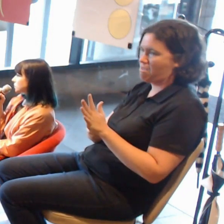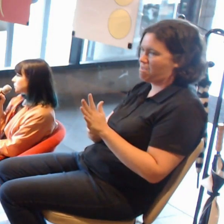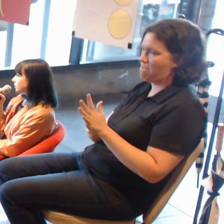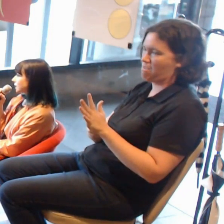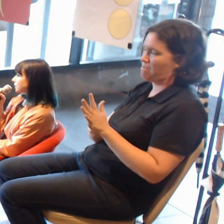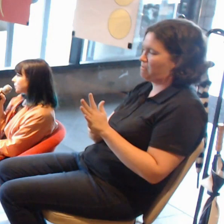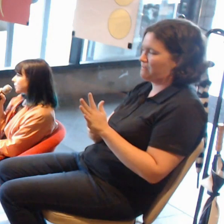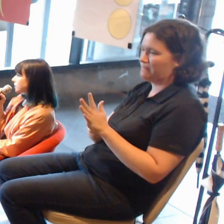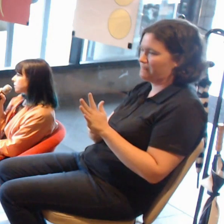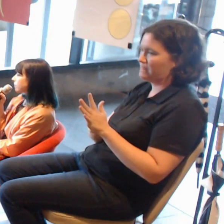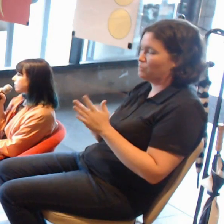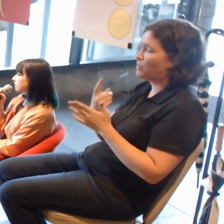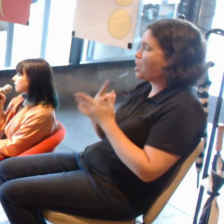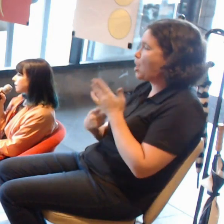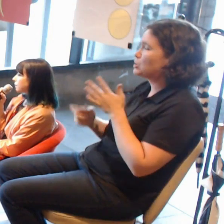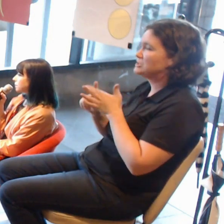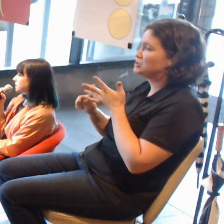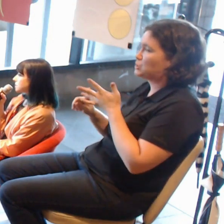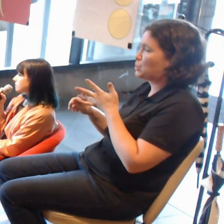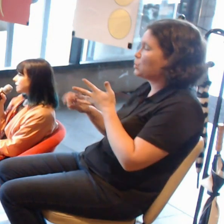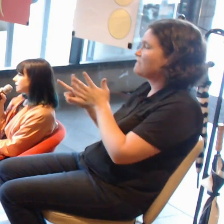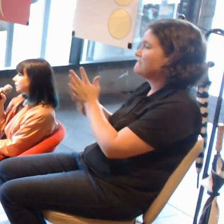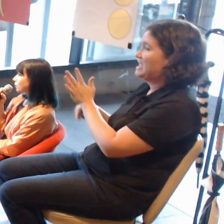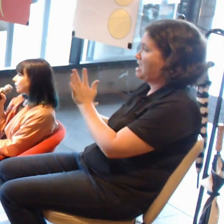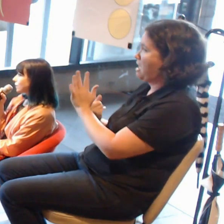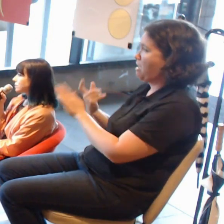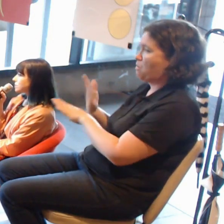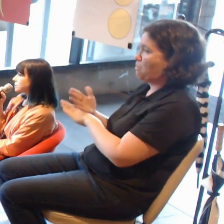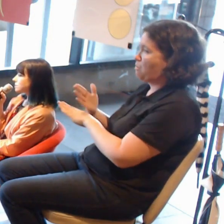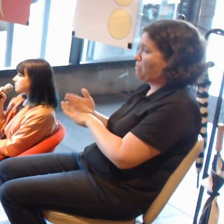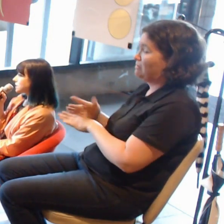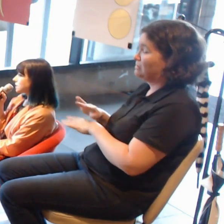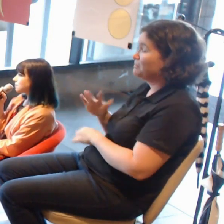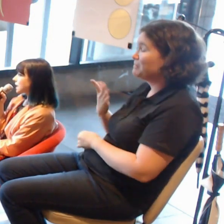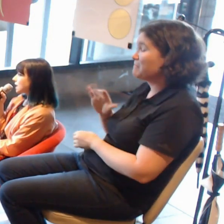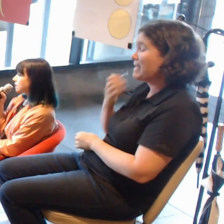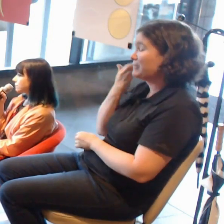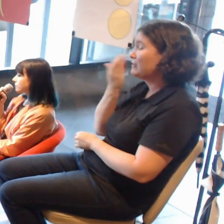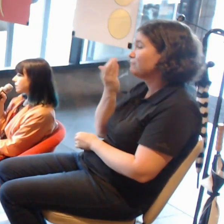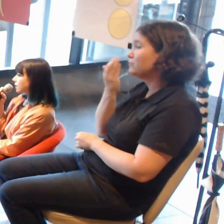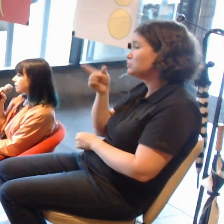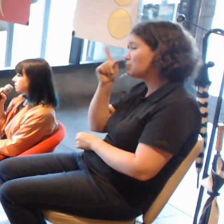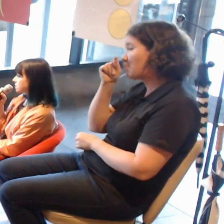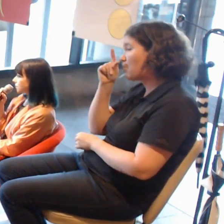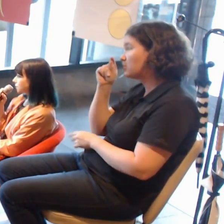Not that augmented reality won't be part of things that we would consider,